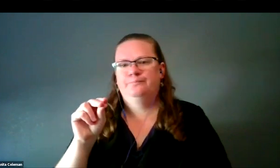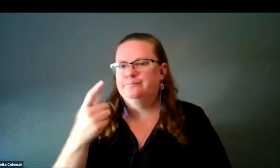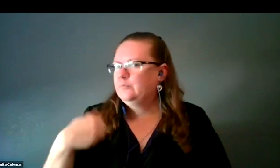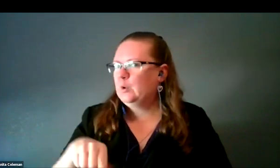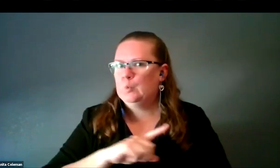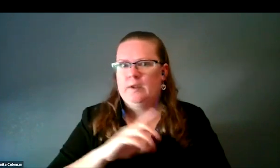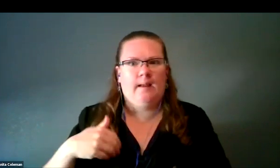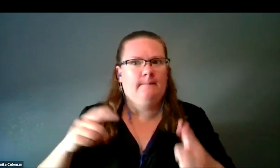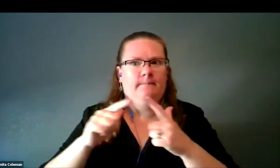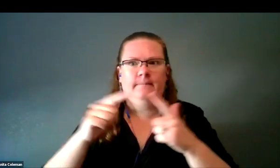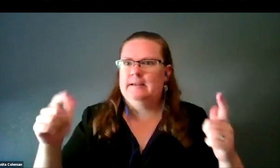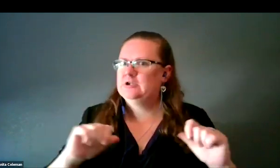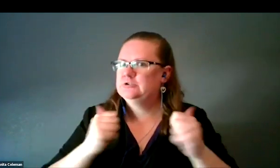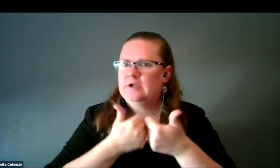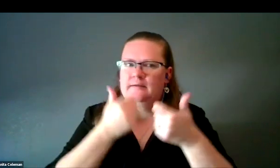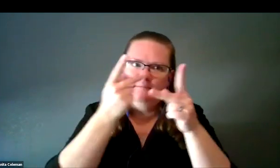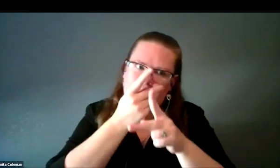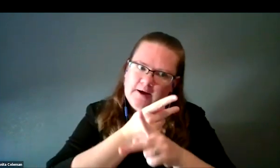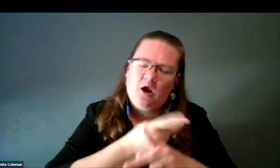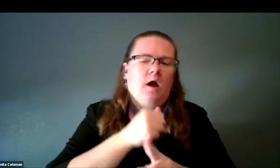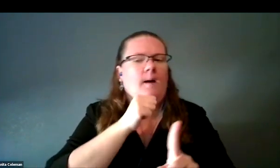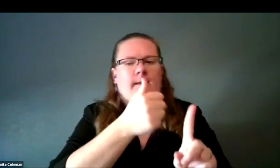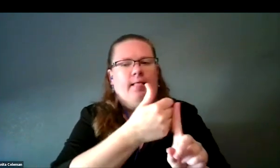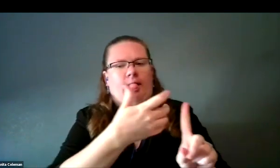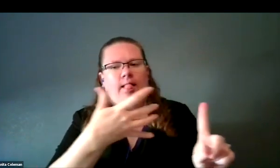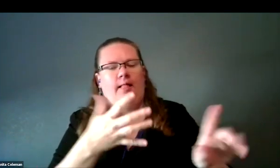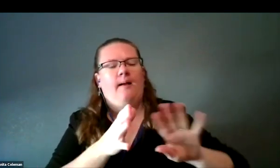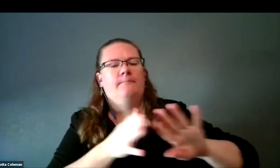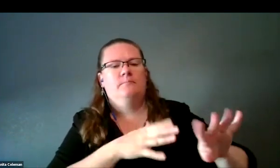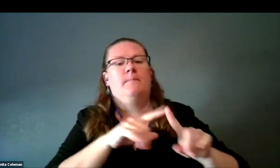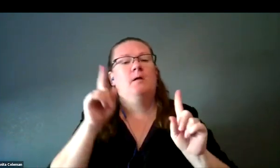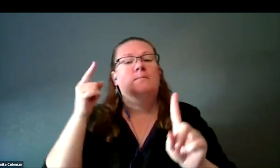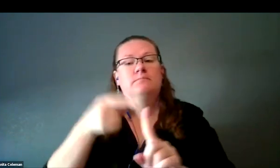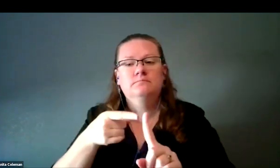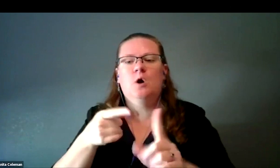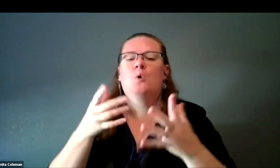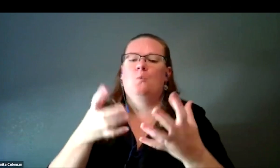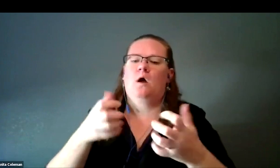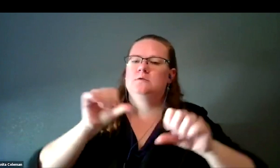that we won't even go down that path right now. The idea was to make the science more approachable